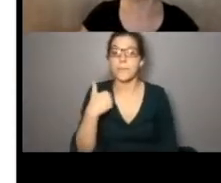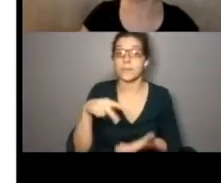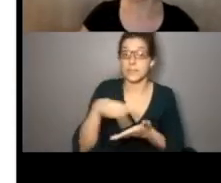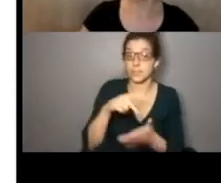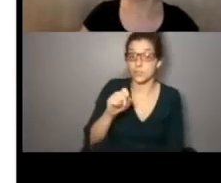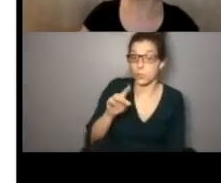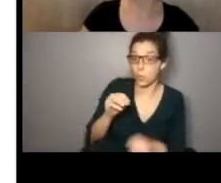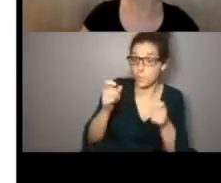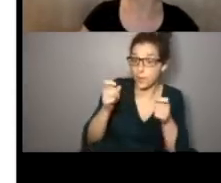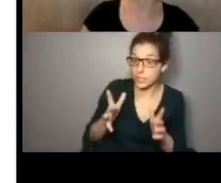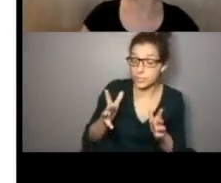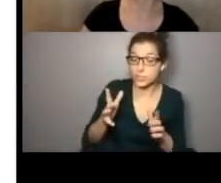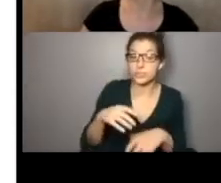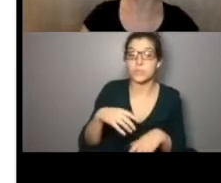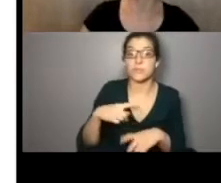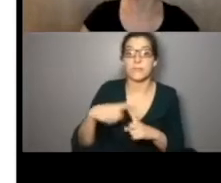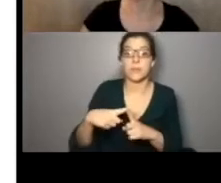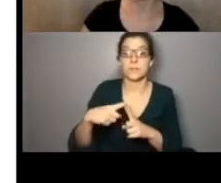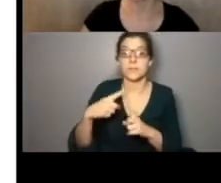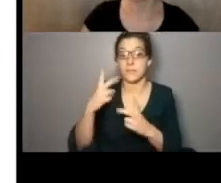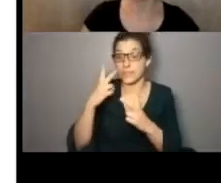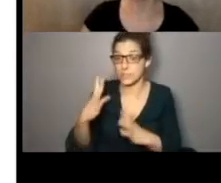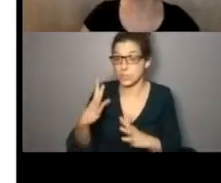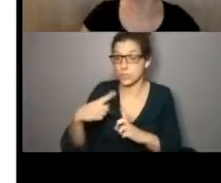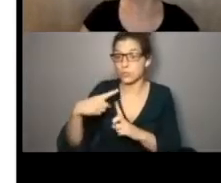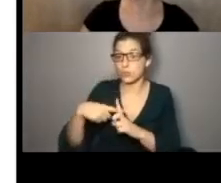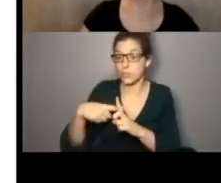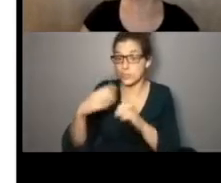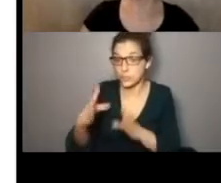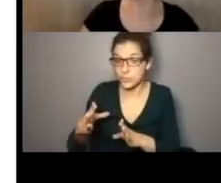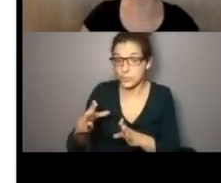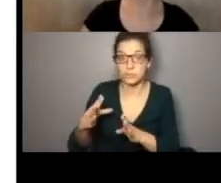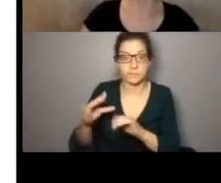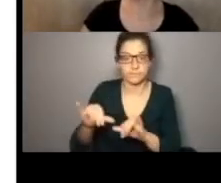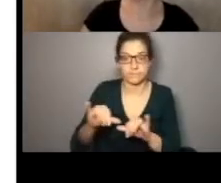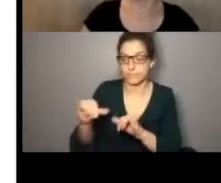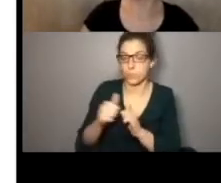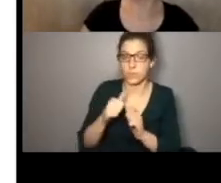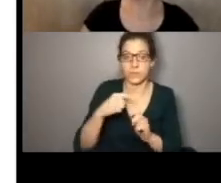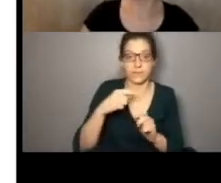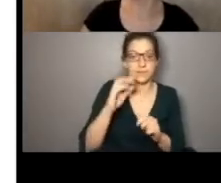performance activity. We have dance studio Managers, in addition to advicers and renters. The same thing